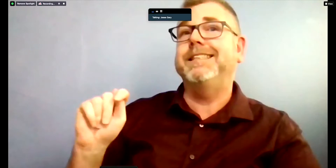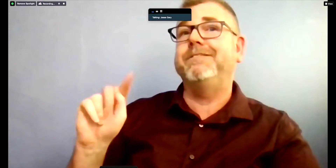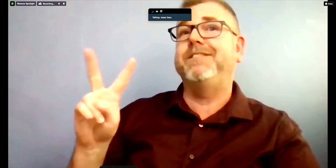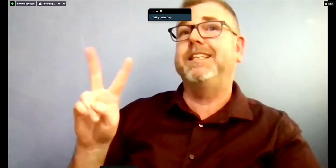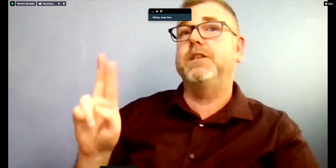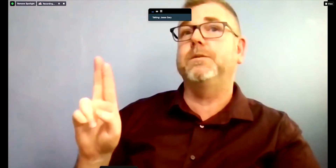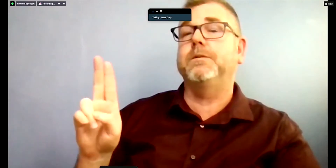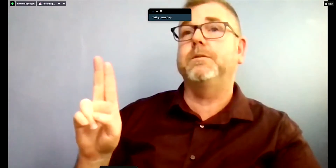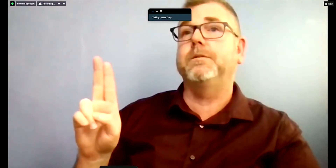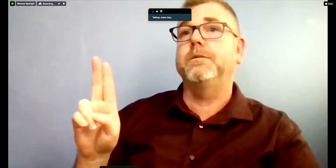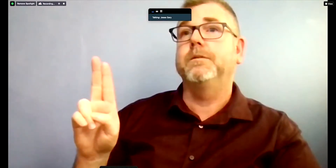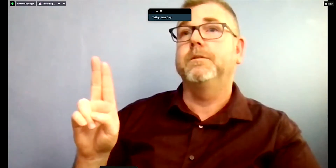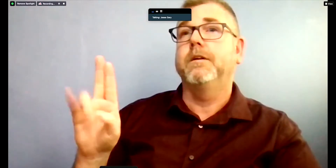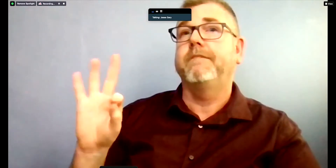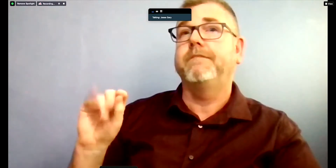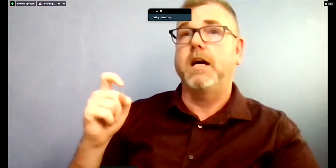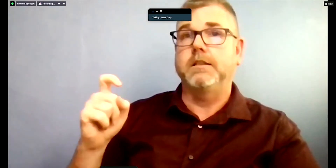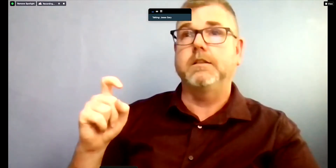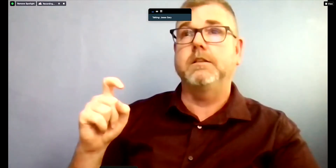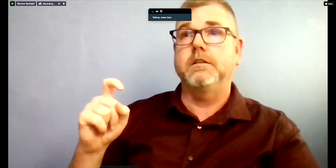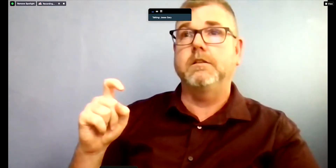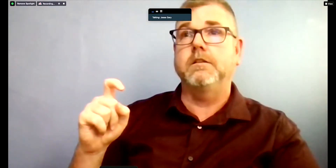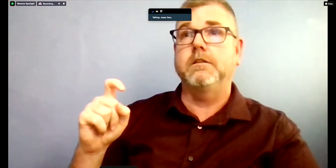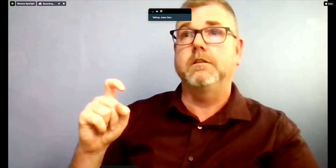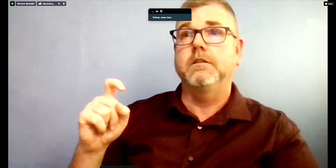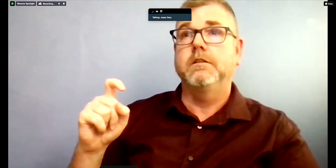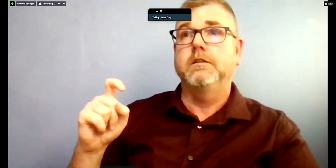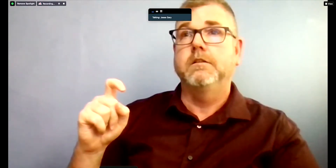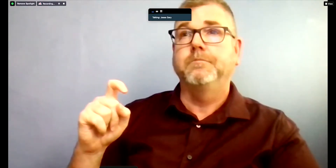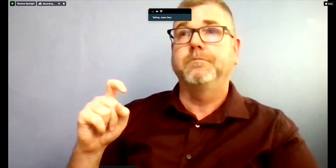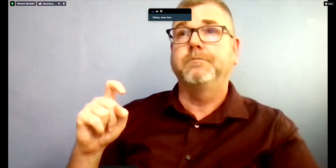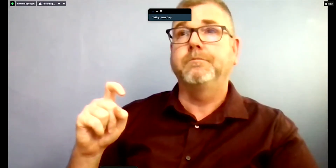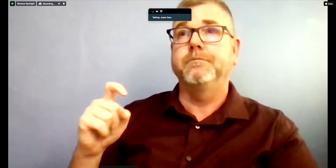um we understand that people who are 75 and older are getting vaccinated,